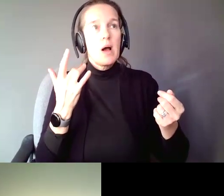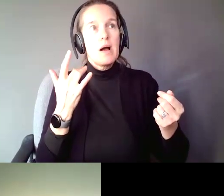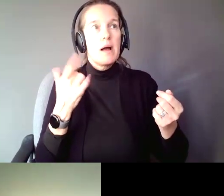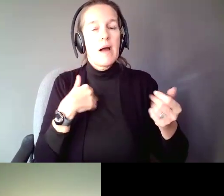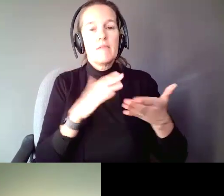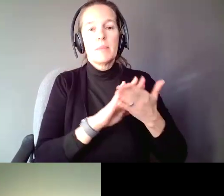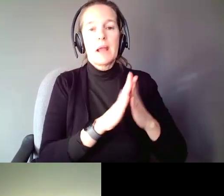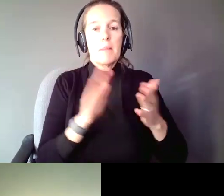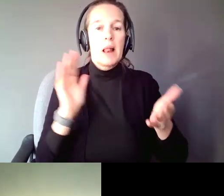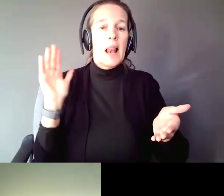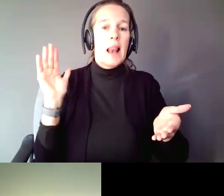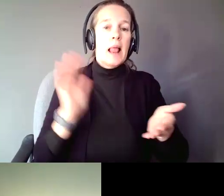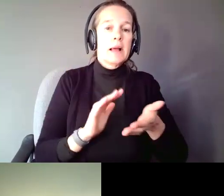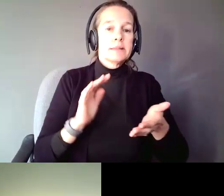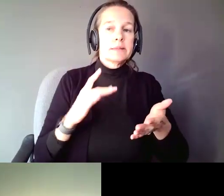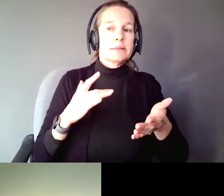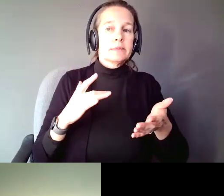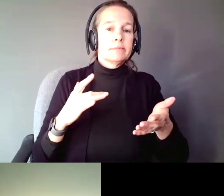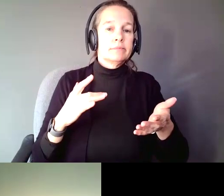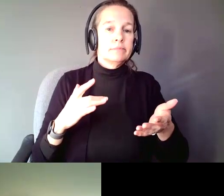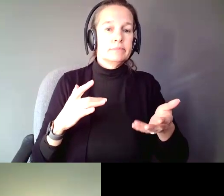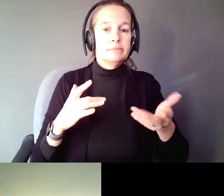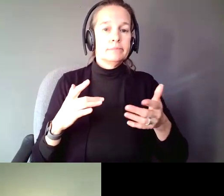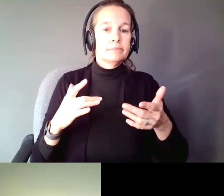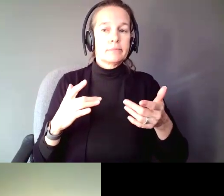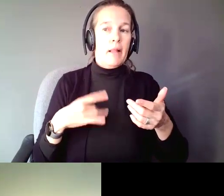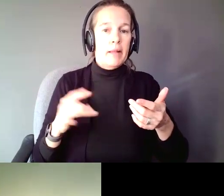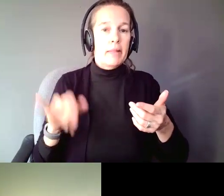enamored of the phrase Supported Decision Making, is it sounds like a program or project.